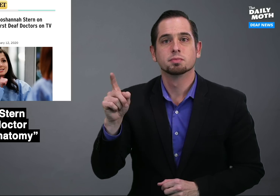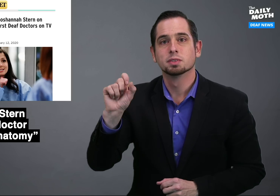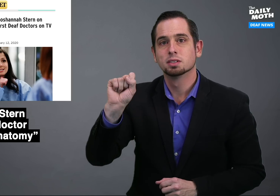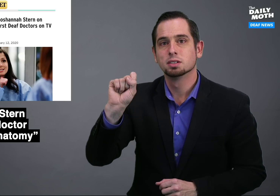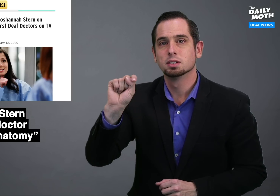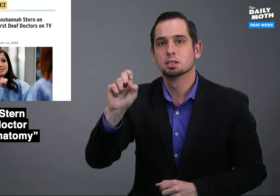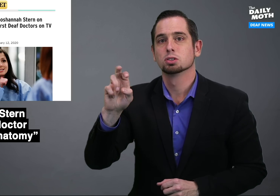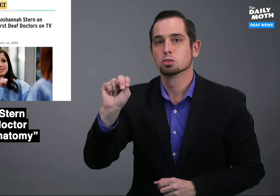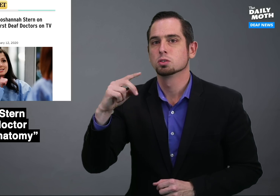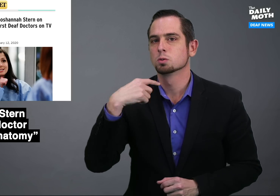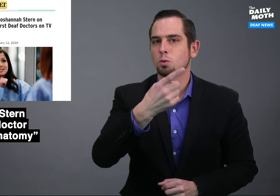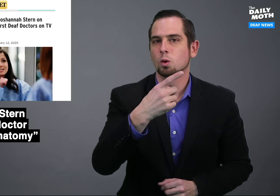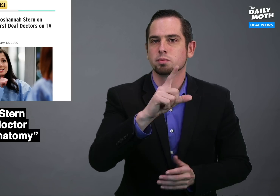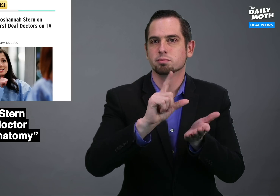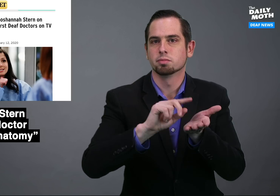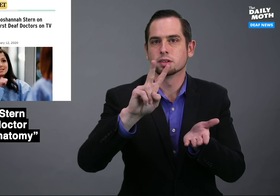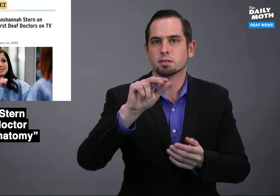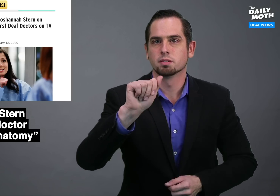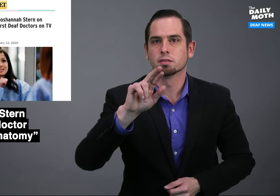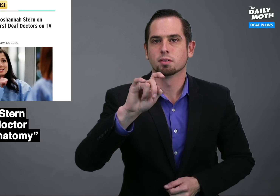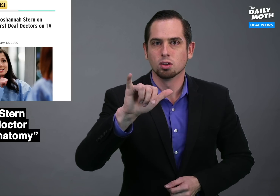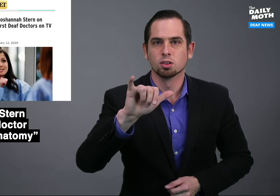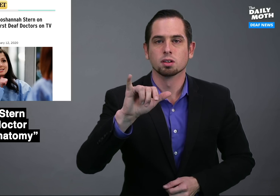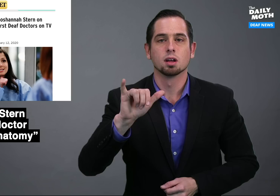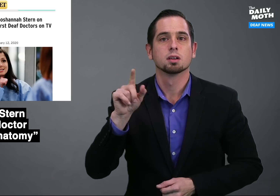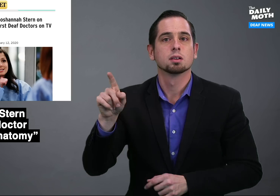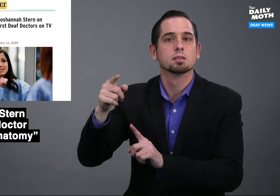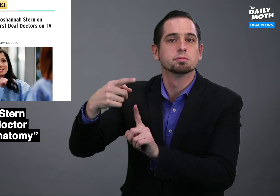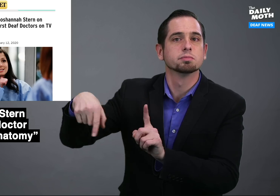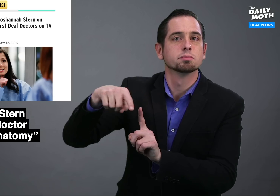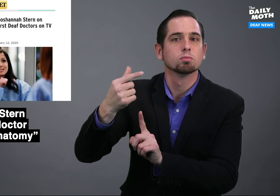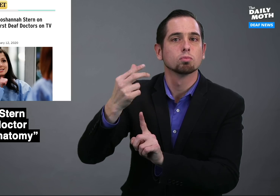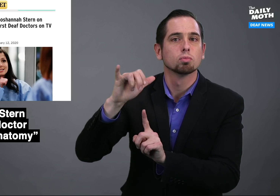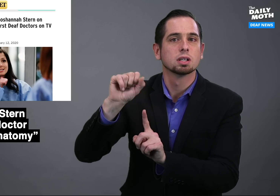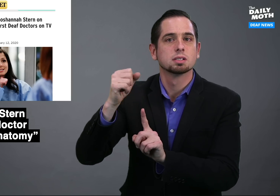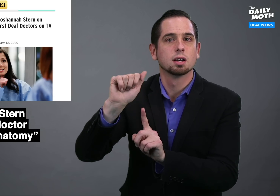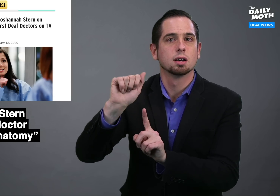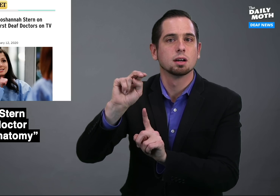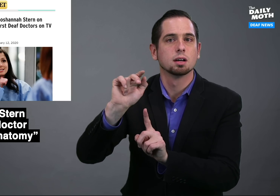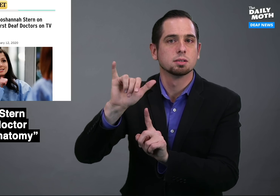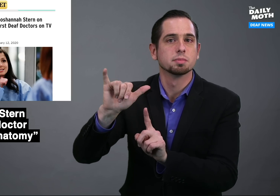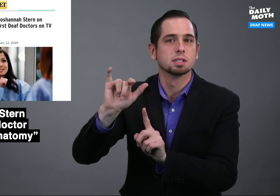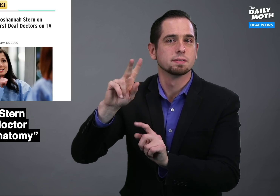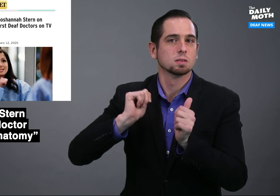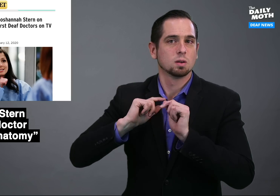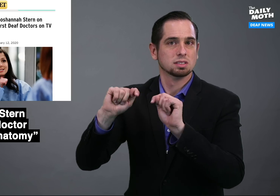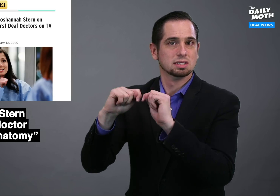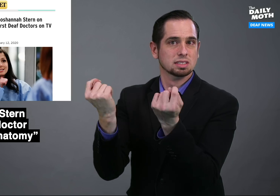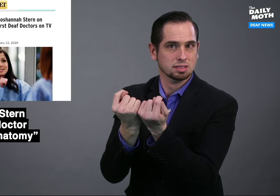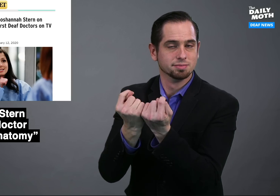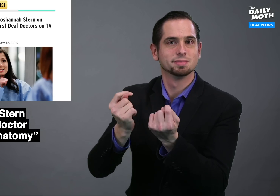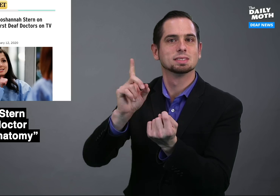Stern told Variety that the "Grey's Anatomy" team